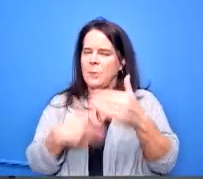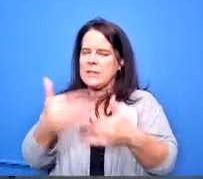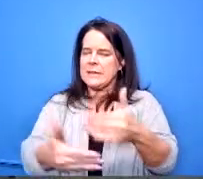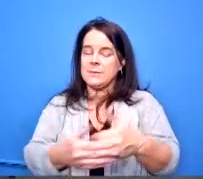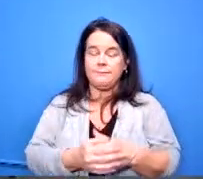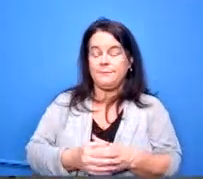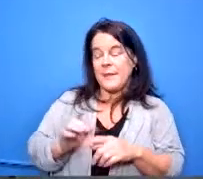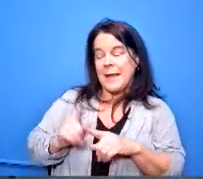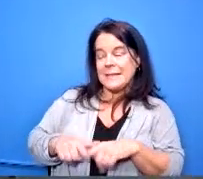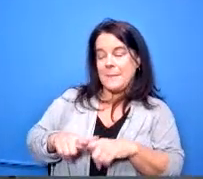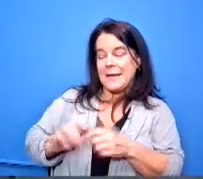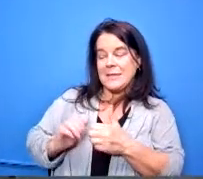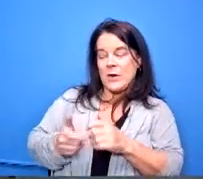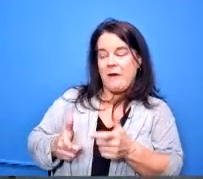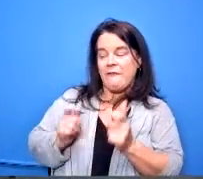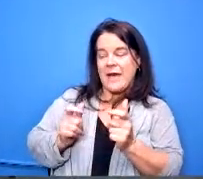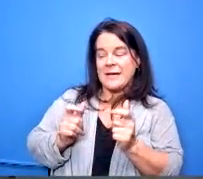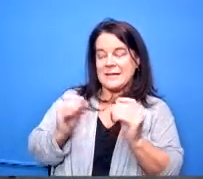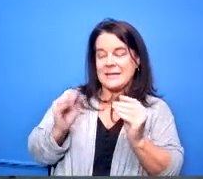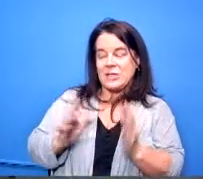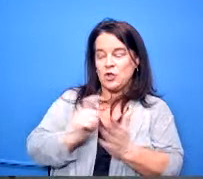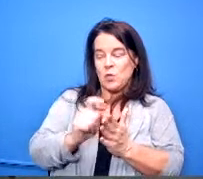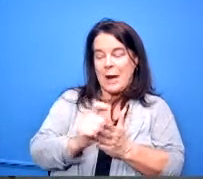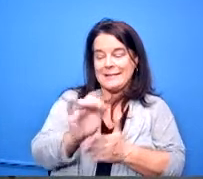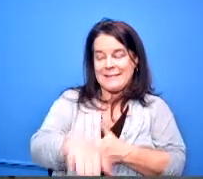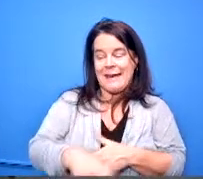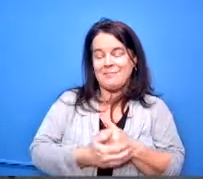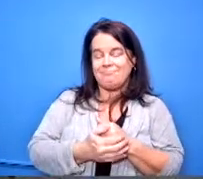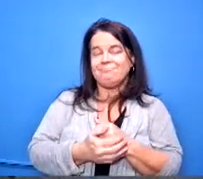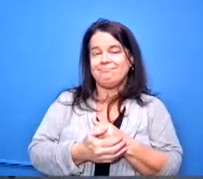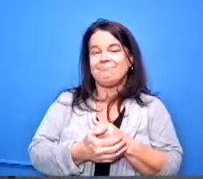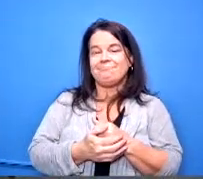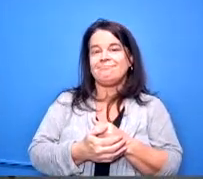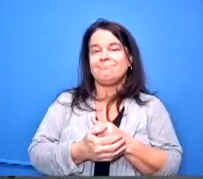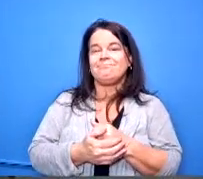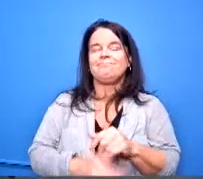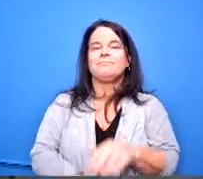the teacher writes the course of study thank you yeah and and if you're if you're serious about the